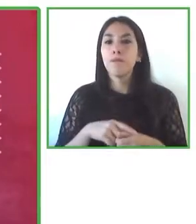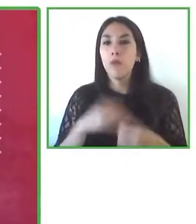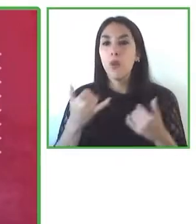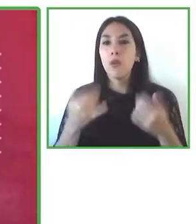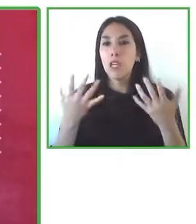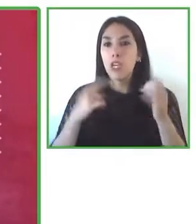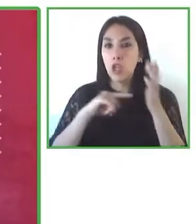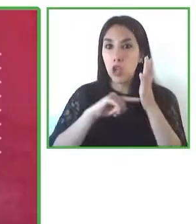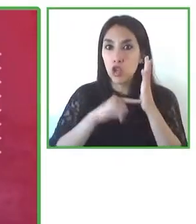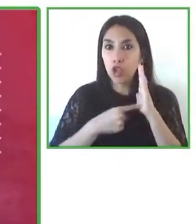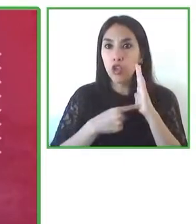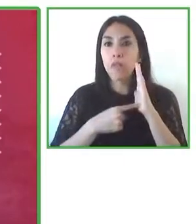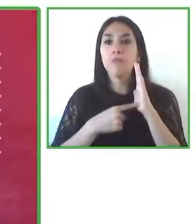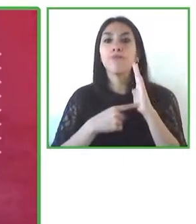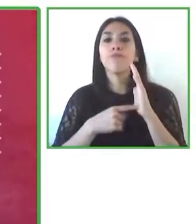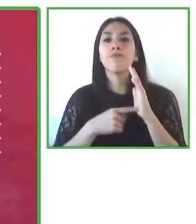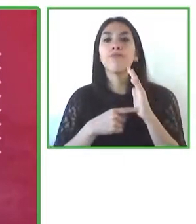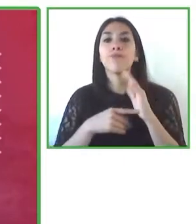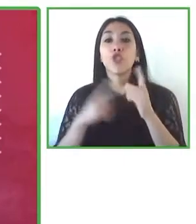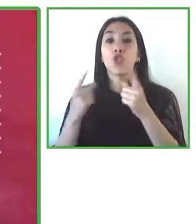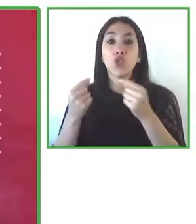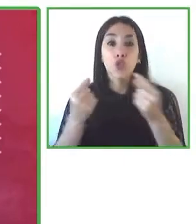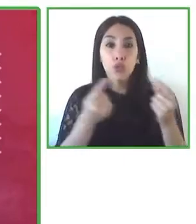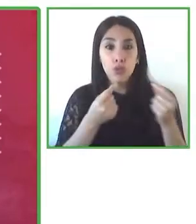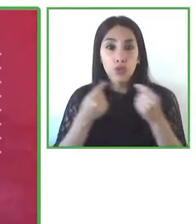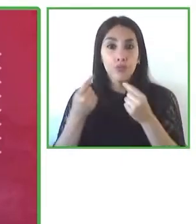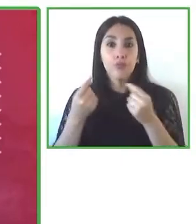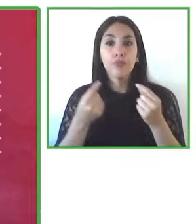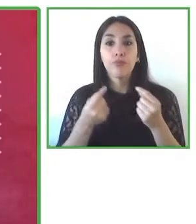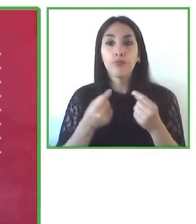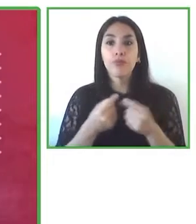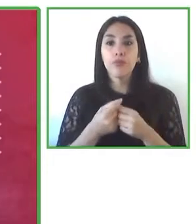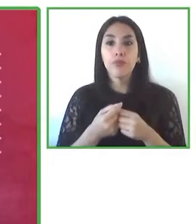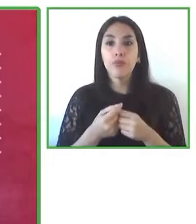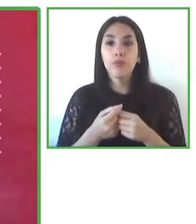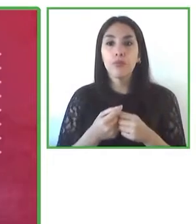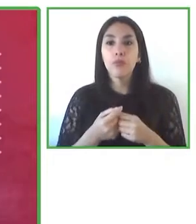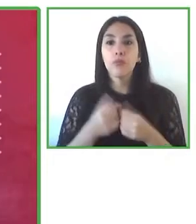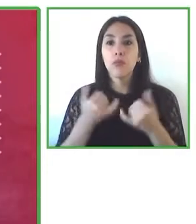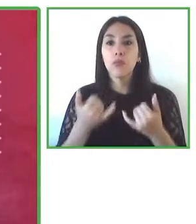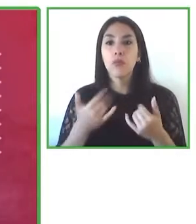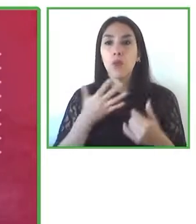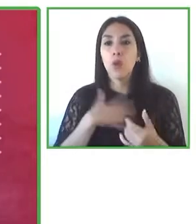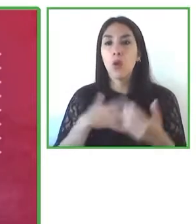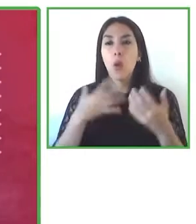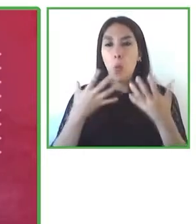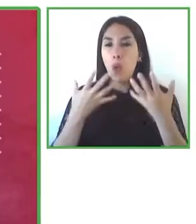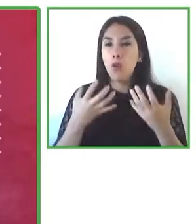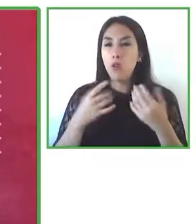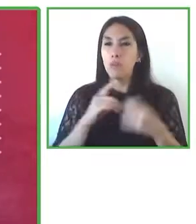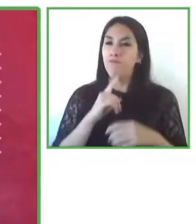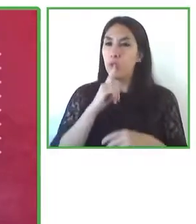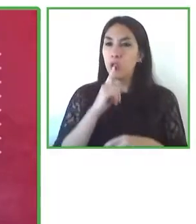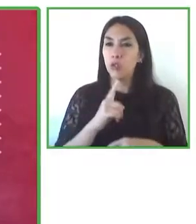to offer solutions on a day-to-day basis and work towards the full rights of people with